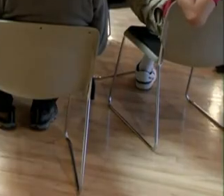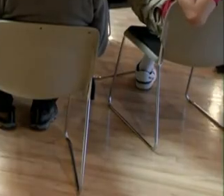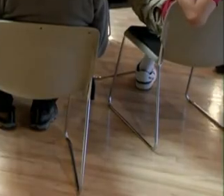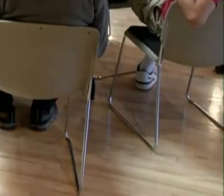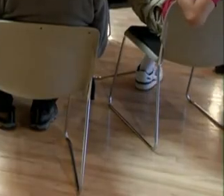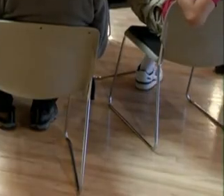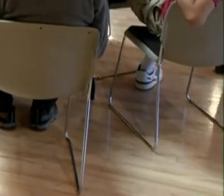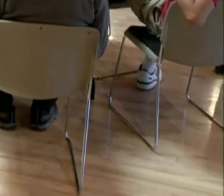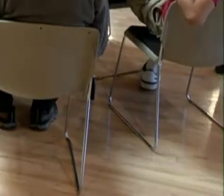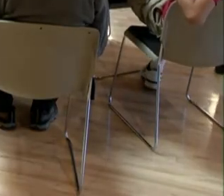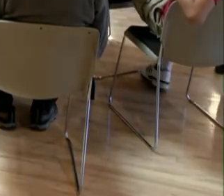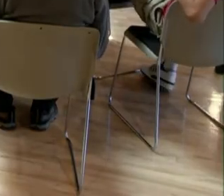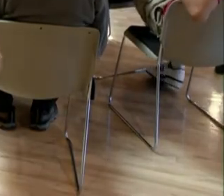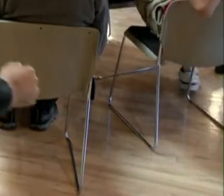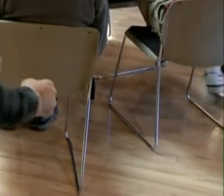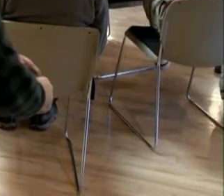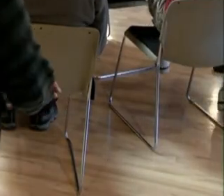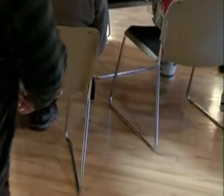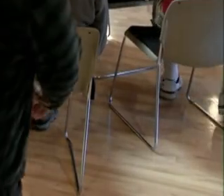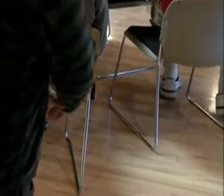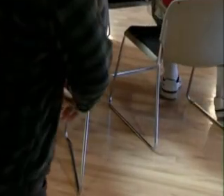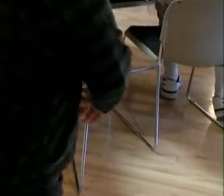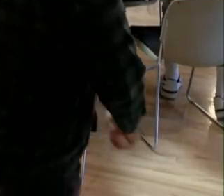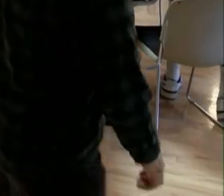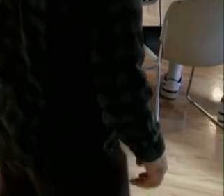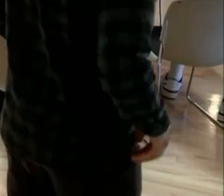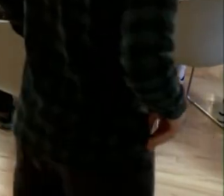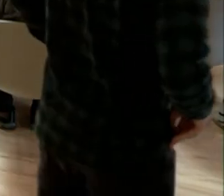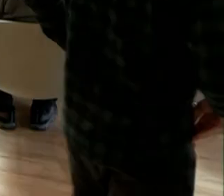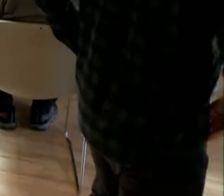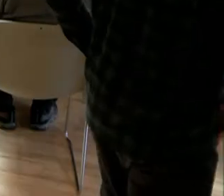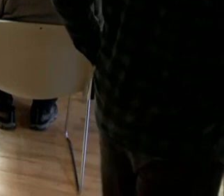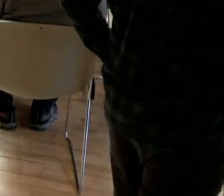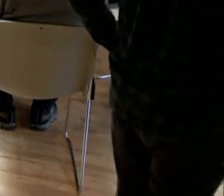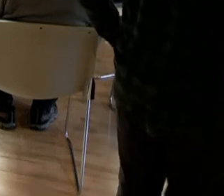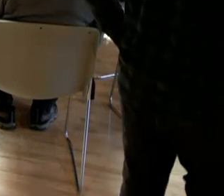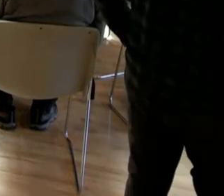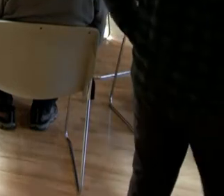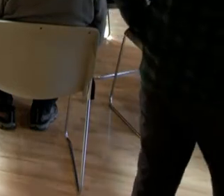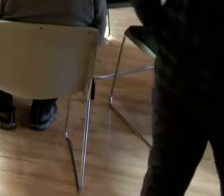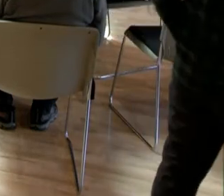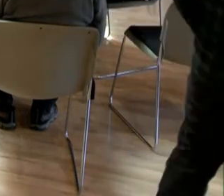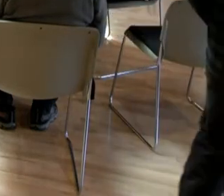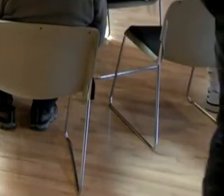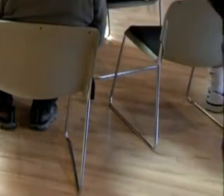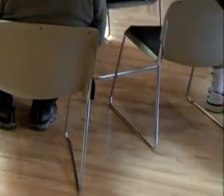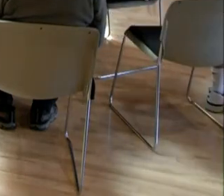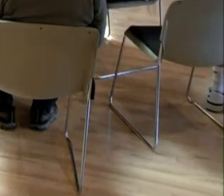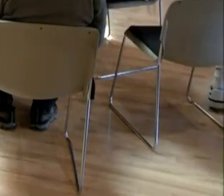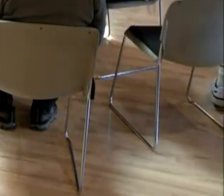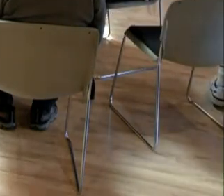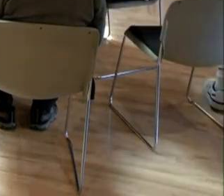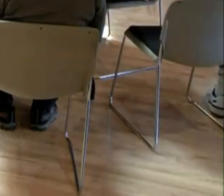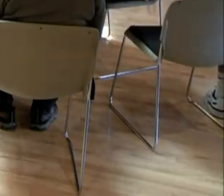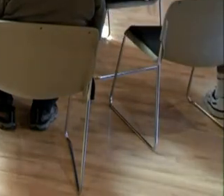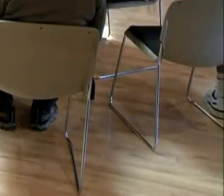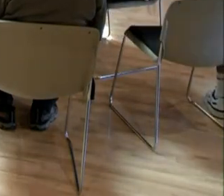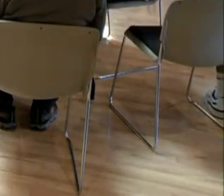you get to mix and mingle with someone else. Try to at least talk to two people. Our bar is low.